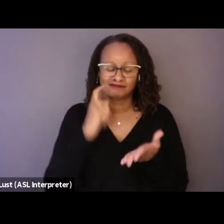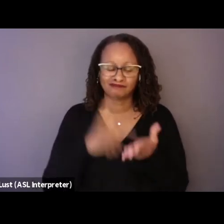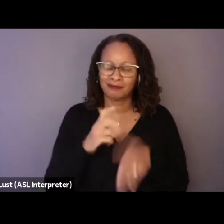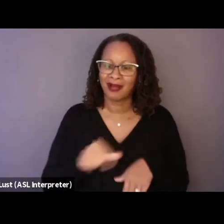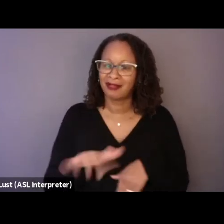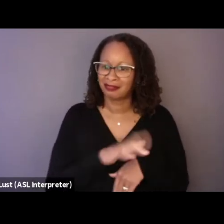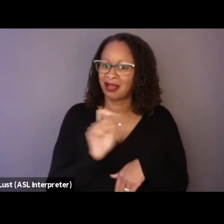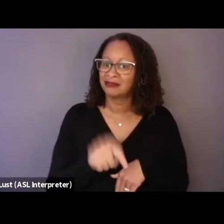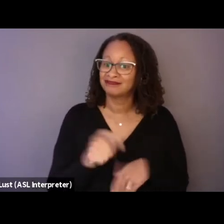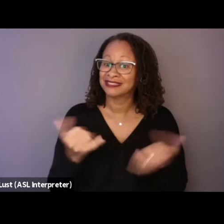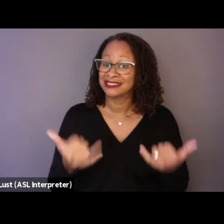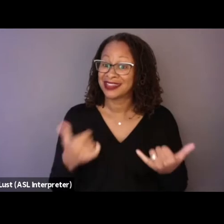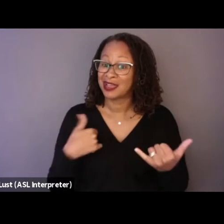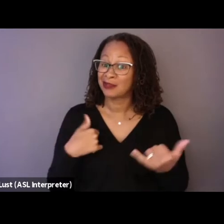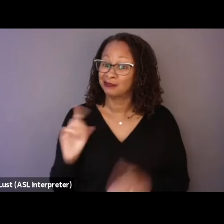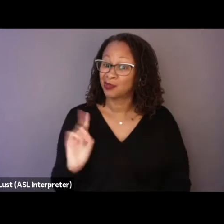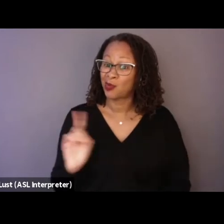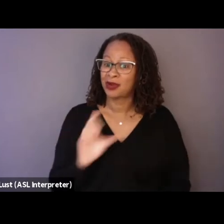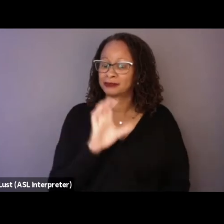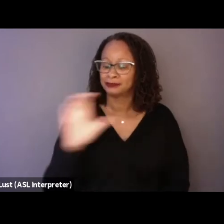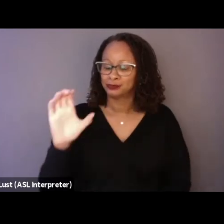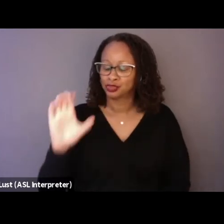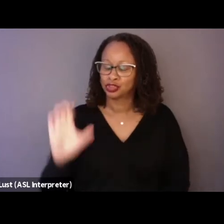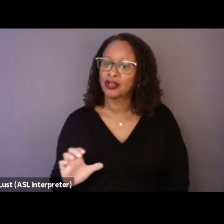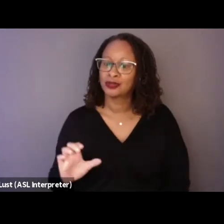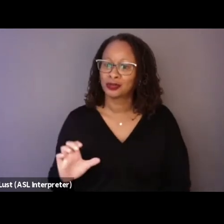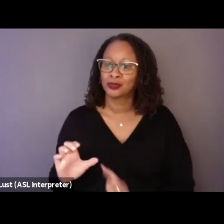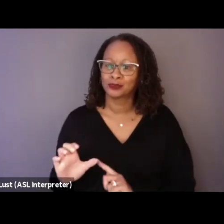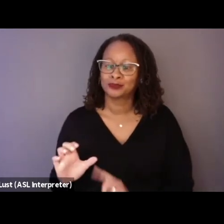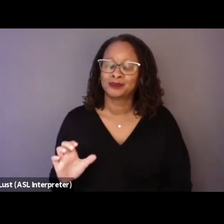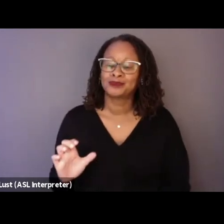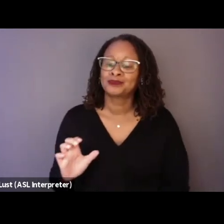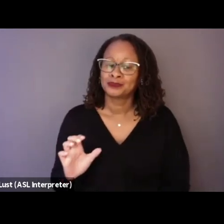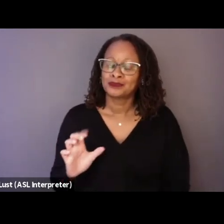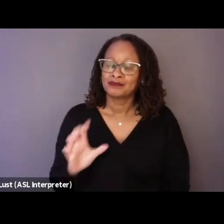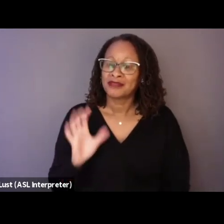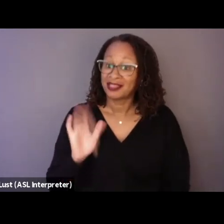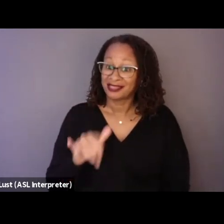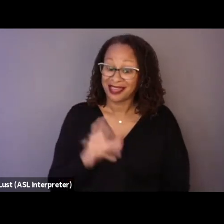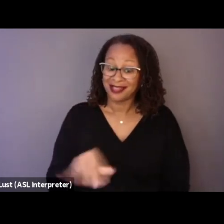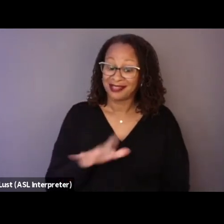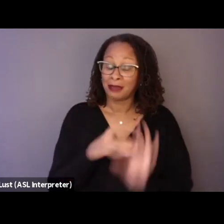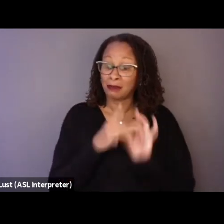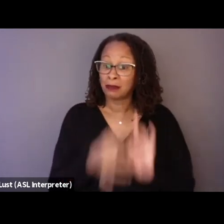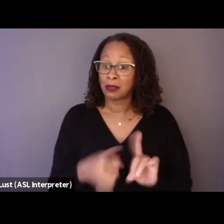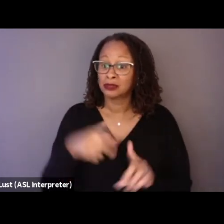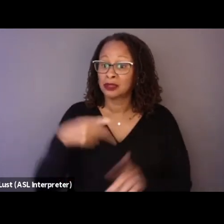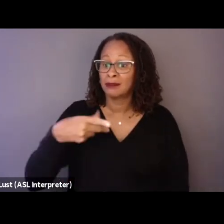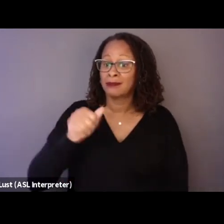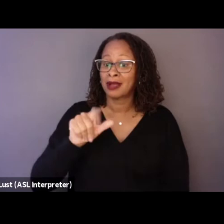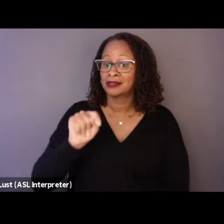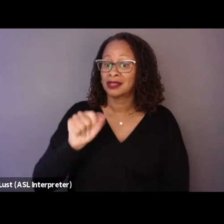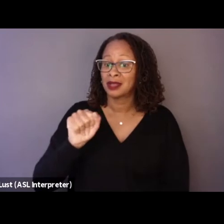Today, I am coming to you from Chicago, which is on the unceded land of the Potawatomi people,